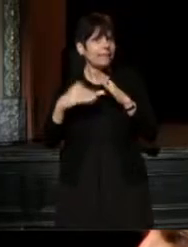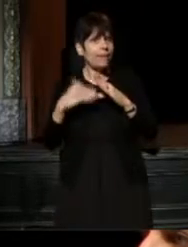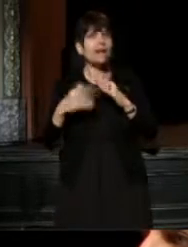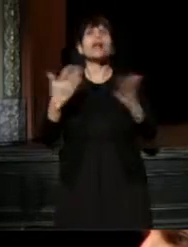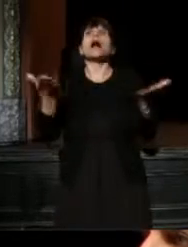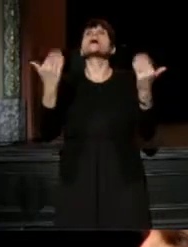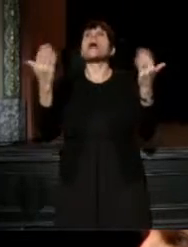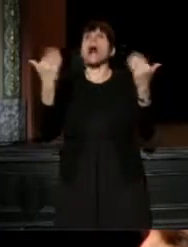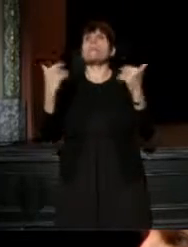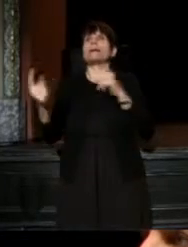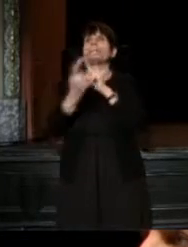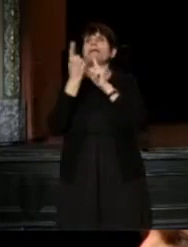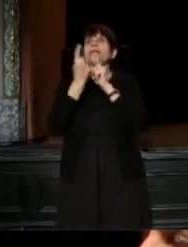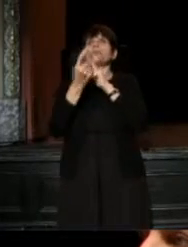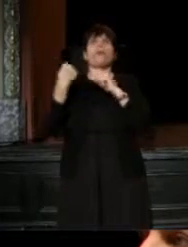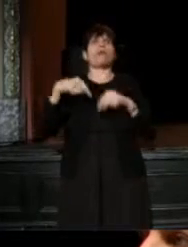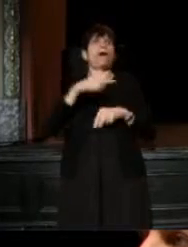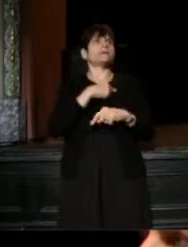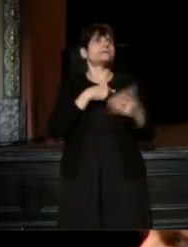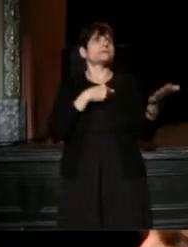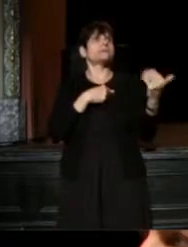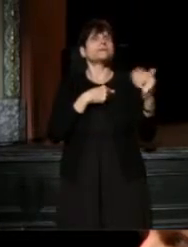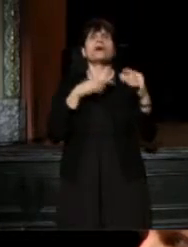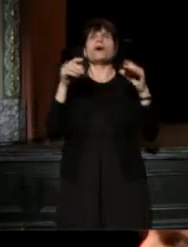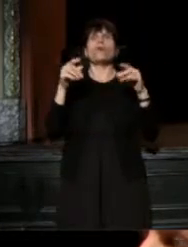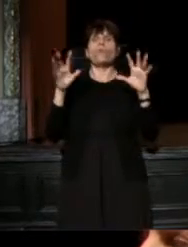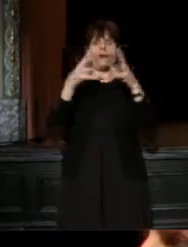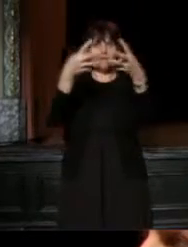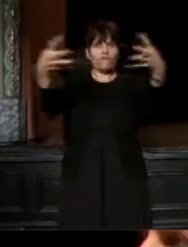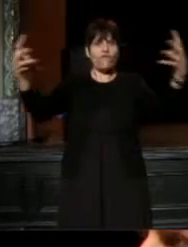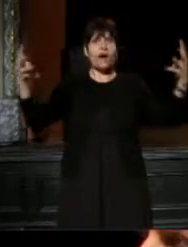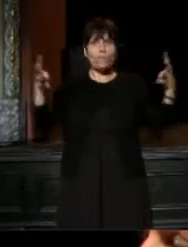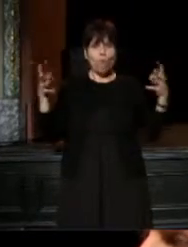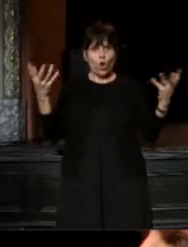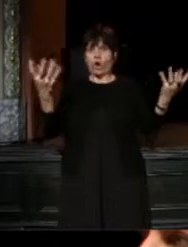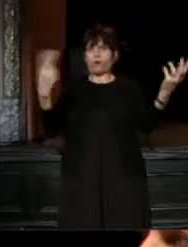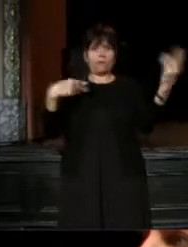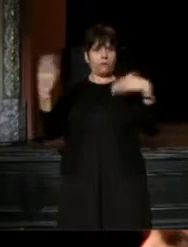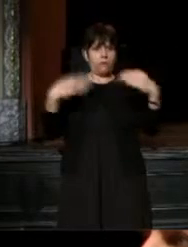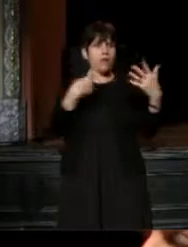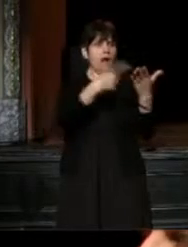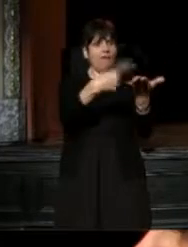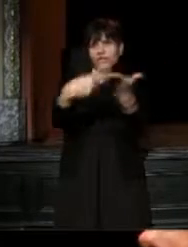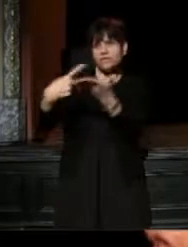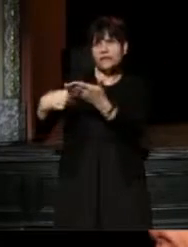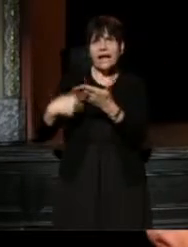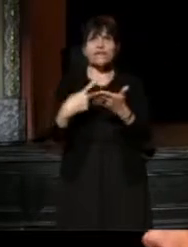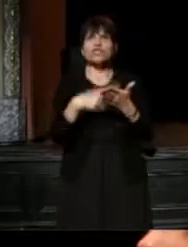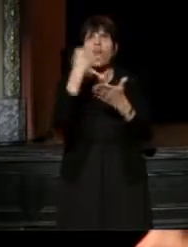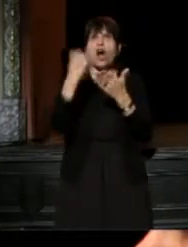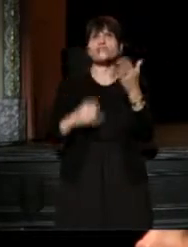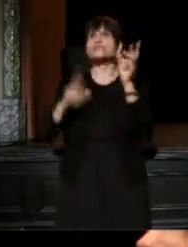"Come and meet with us." We've got a framework for facilitating conversations, that will lead to an artistic response.